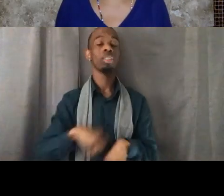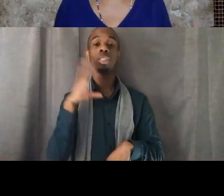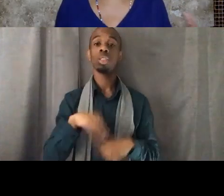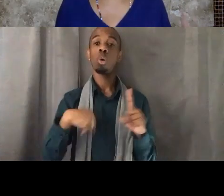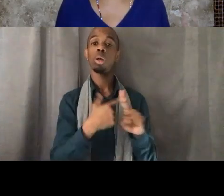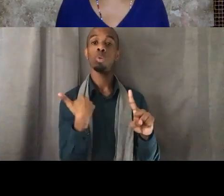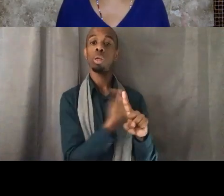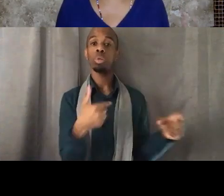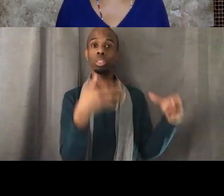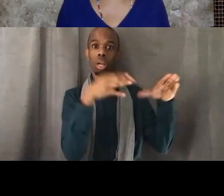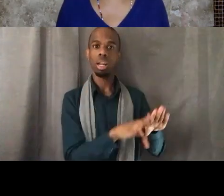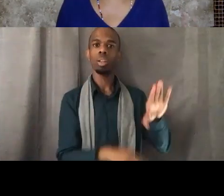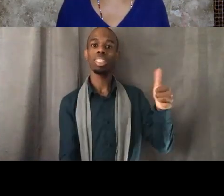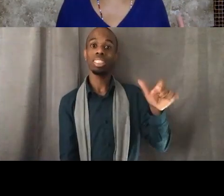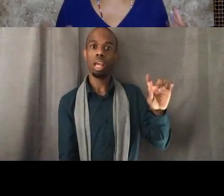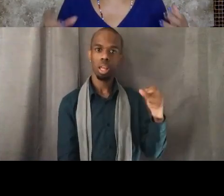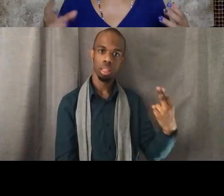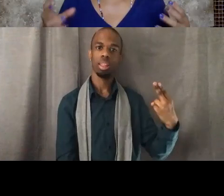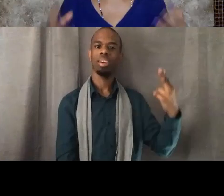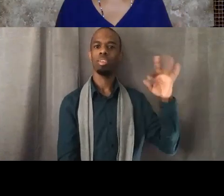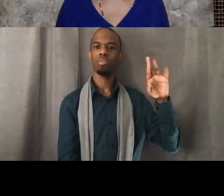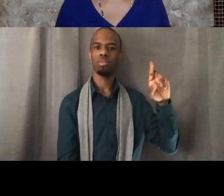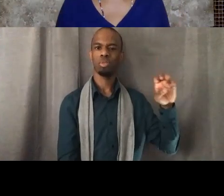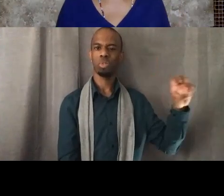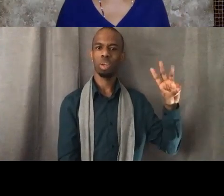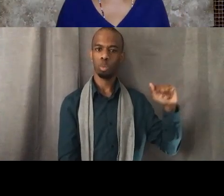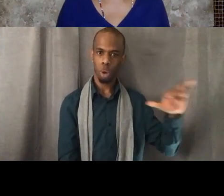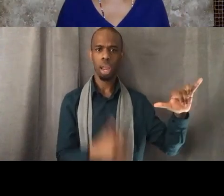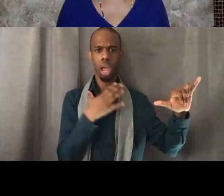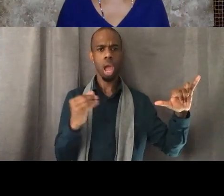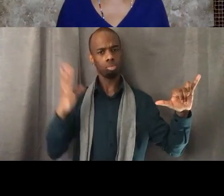and by then I had both my biological children with me,